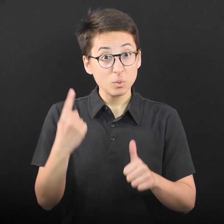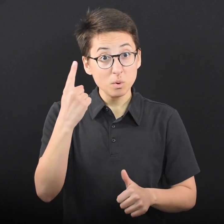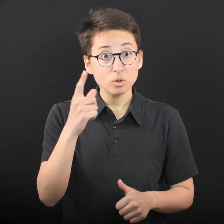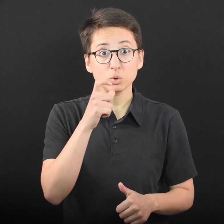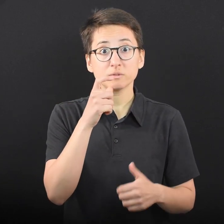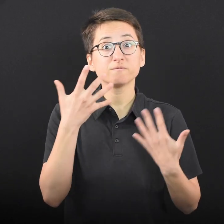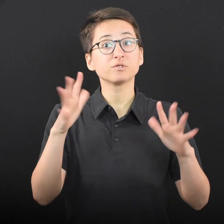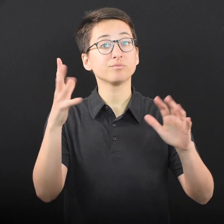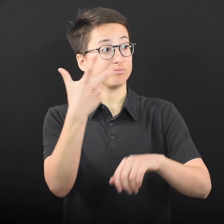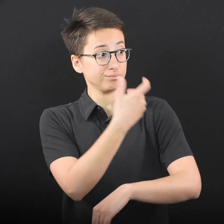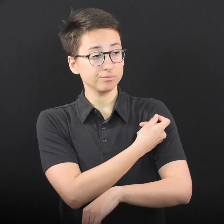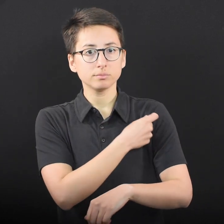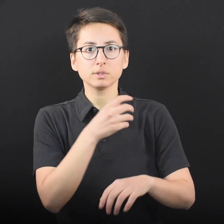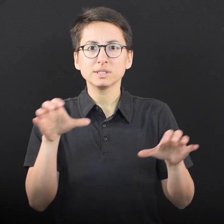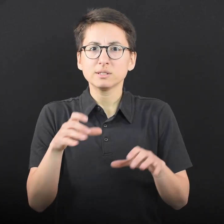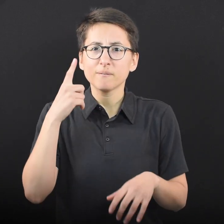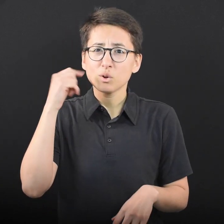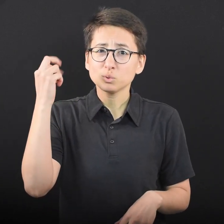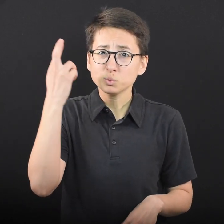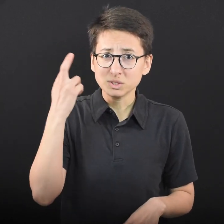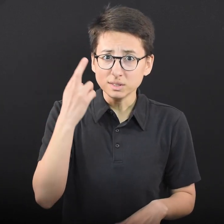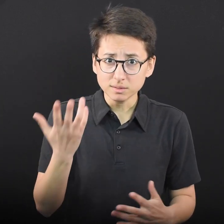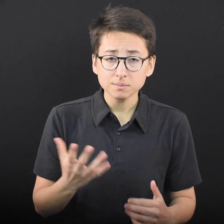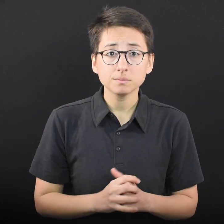Everyone who chooses to get vaccinated does it for a reason—to